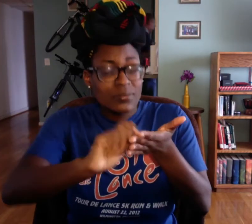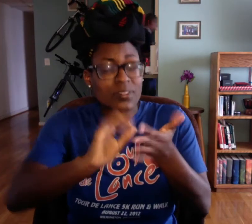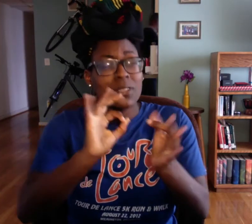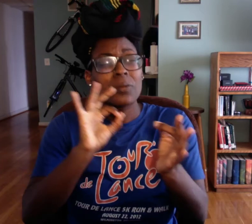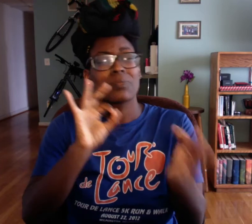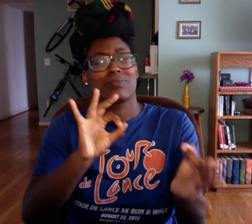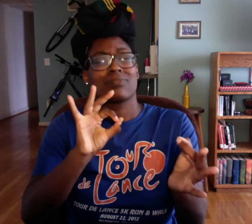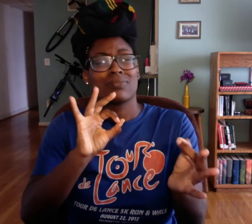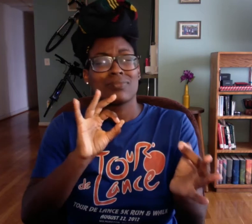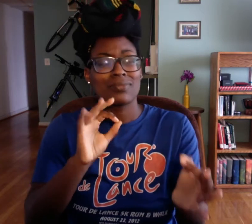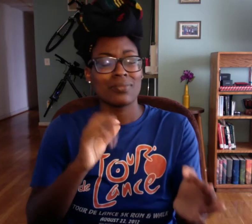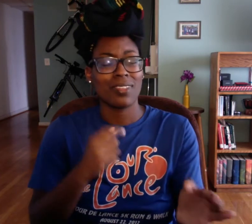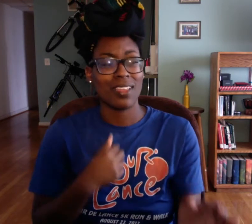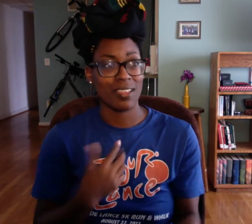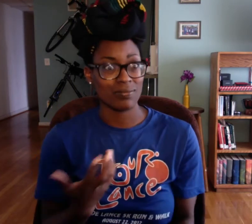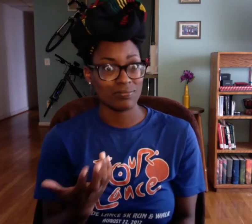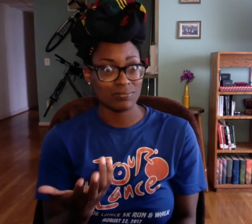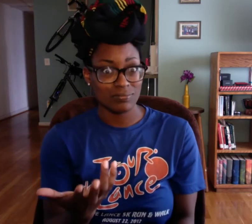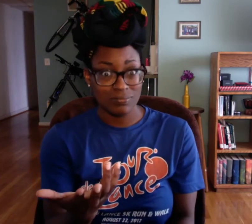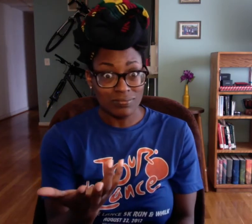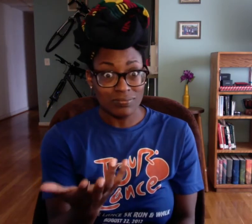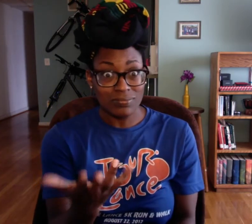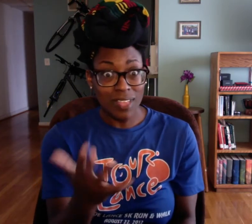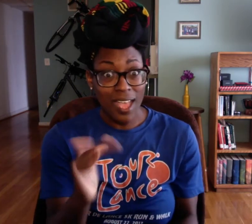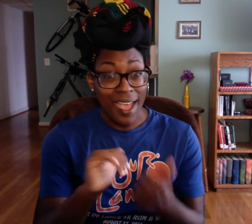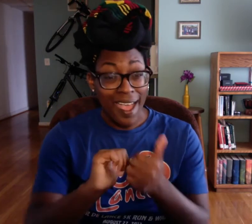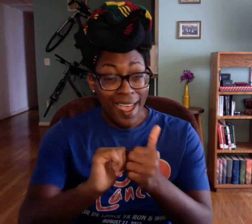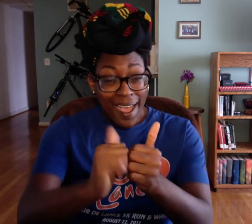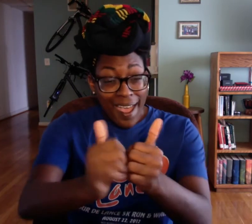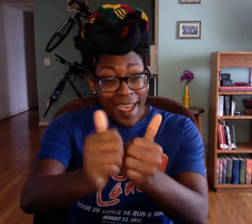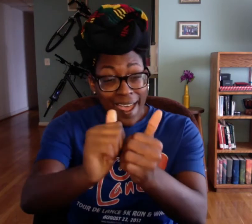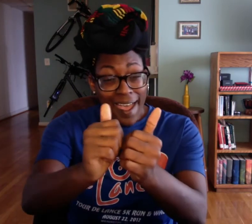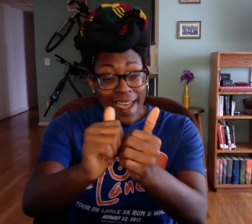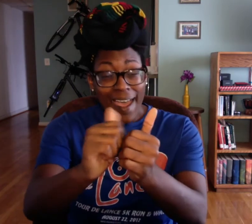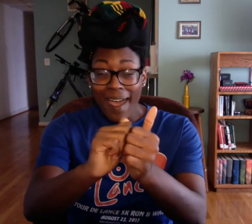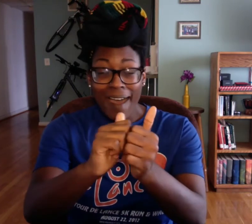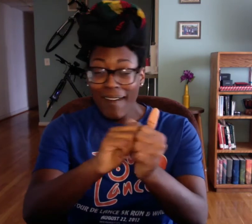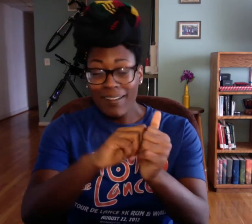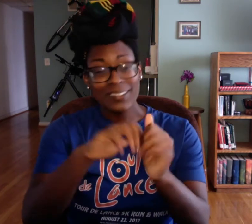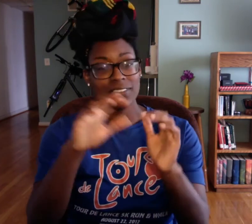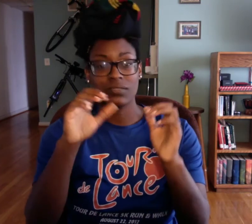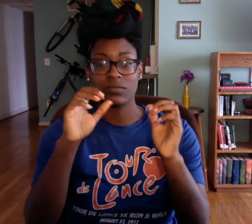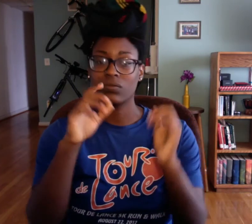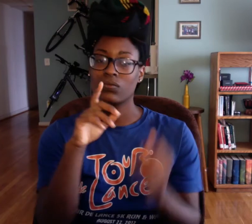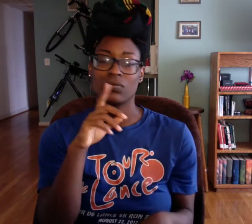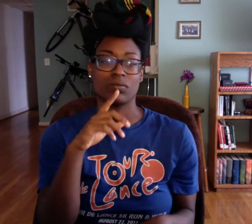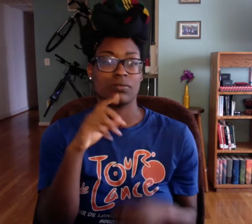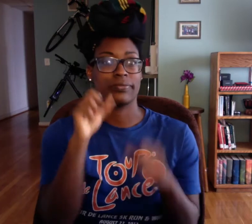Her handwriting is impeccable. I'm just like are you serious? How do you do that?!